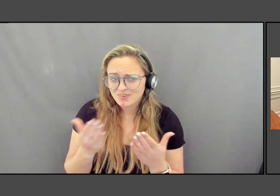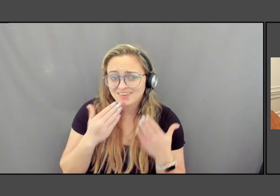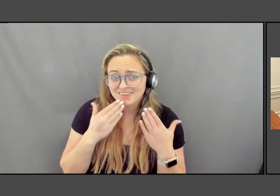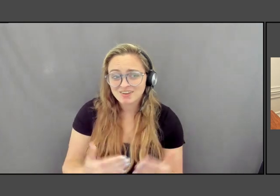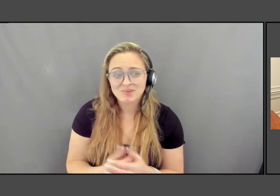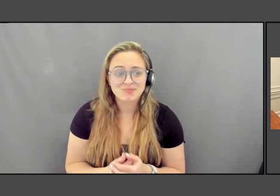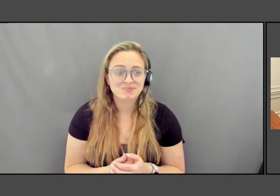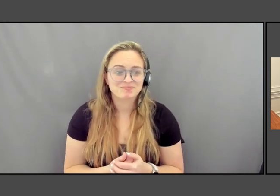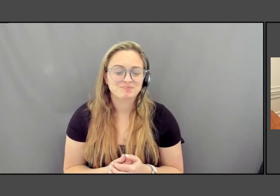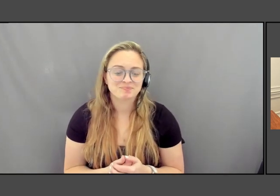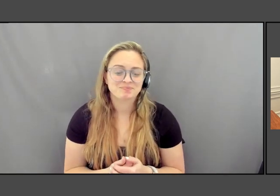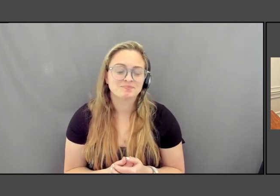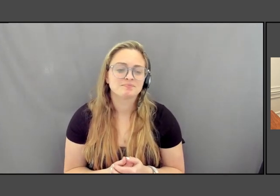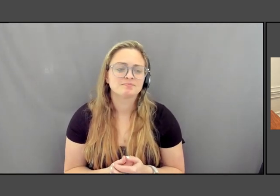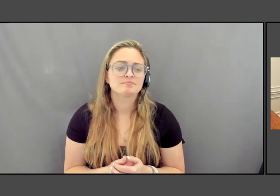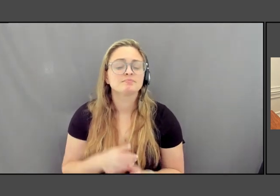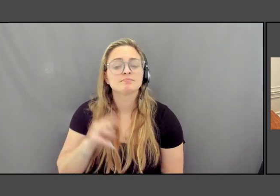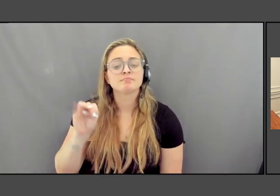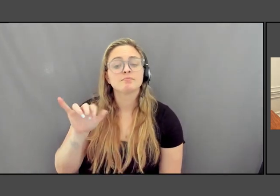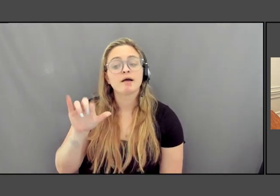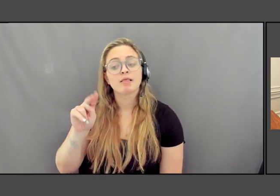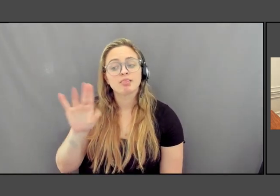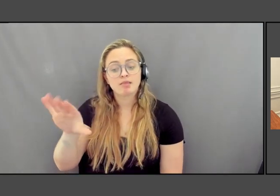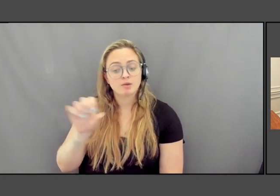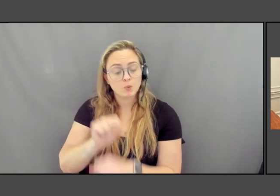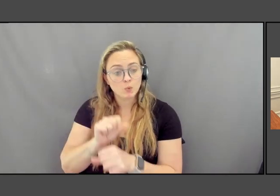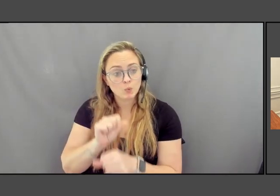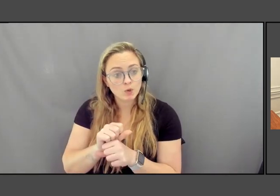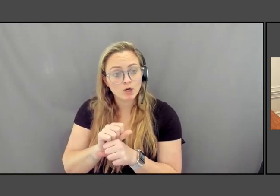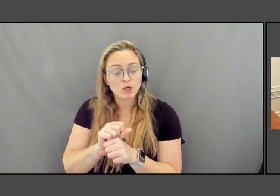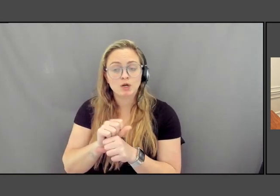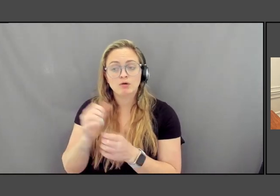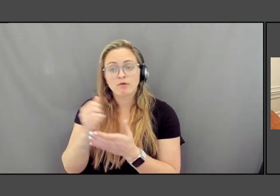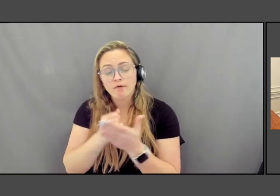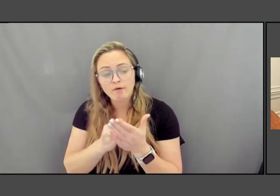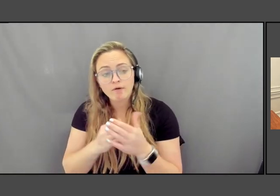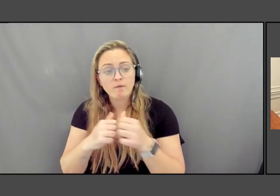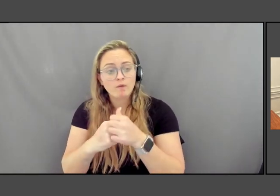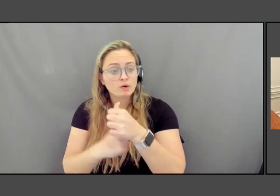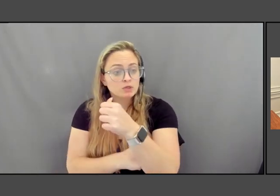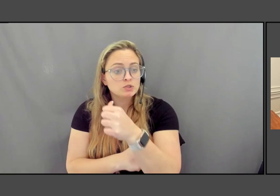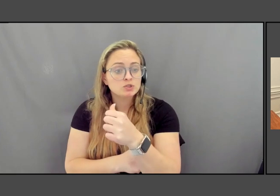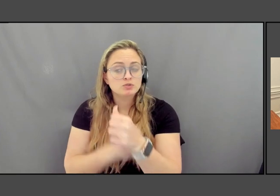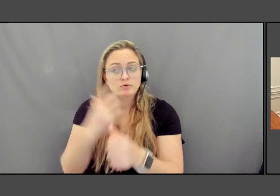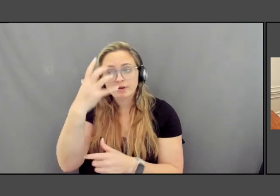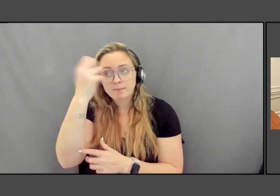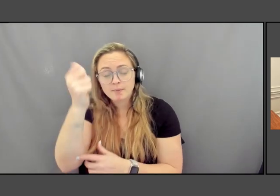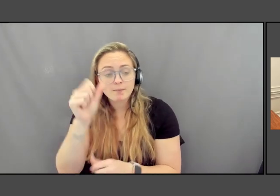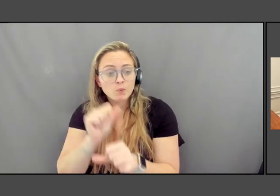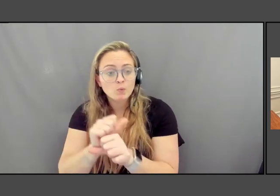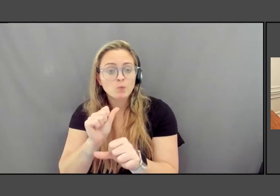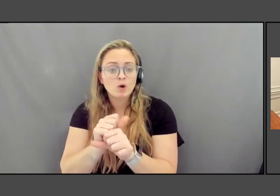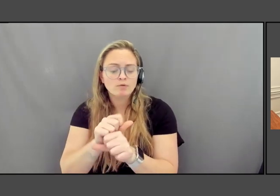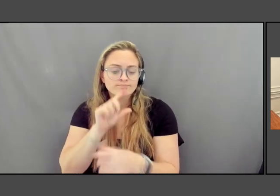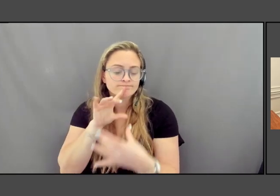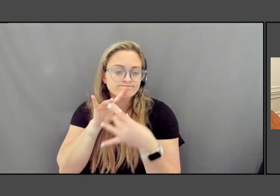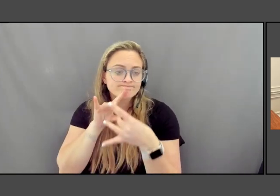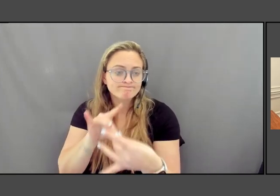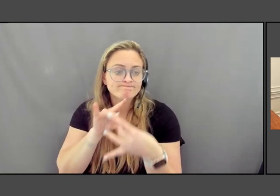Maya Lin's work in art, architecture and memory works has long encompassed our interconnected relationship with the natural world.